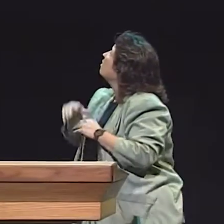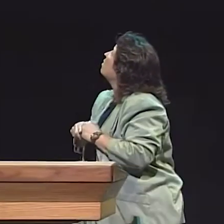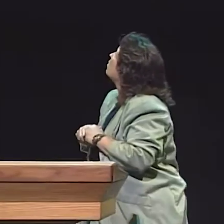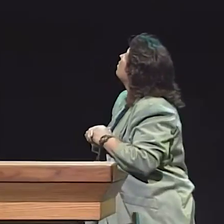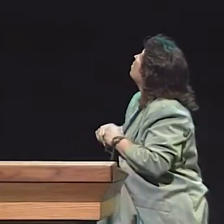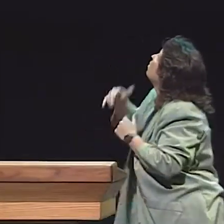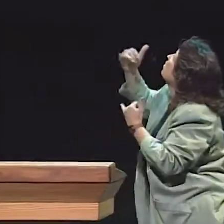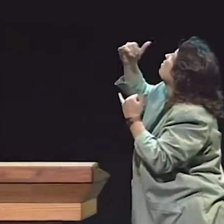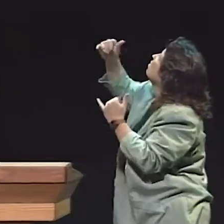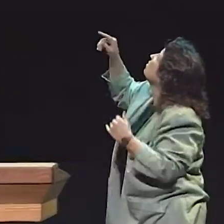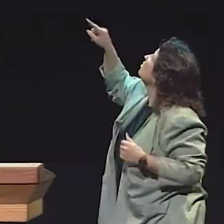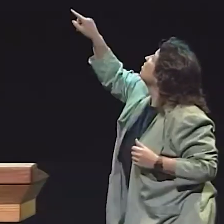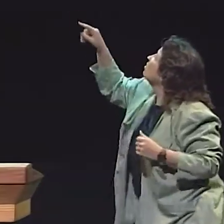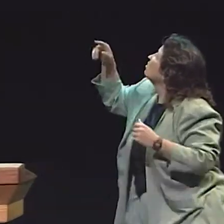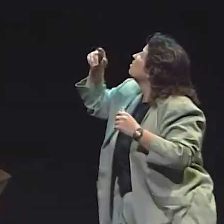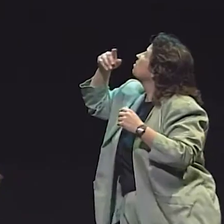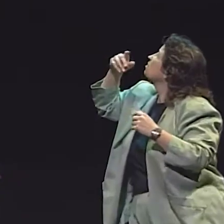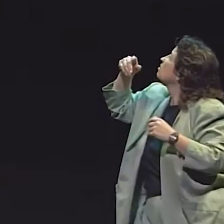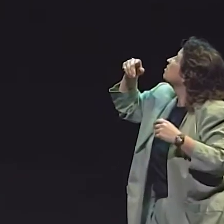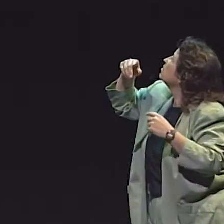NOUN PHRASE AND VERB PHRASE LEVELS.